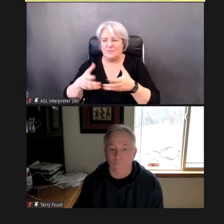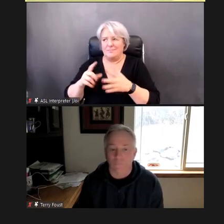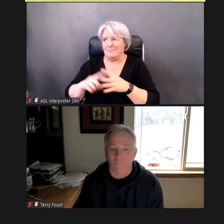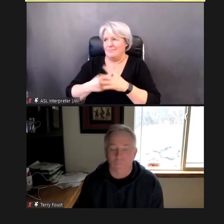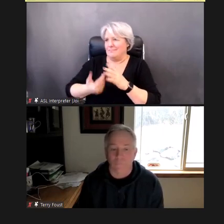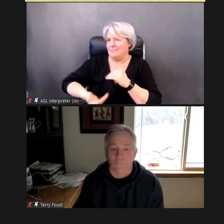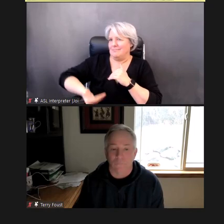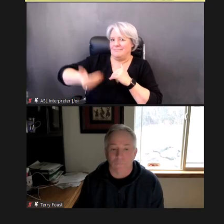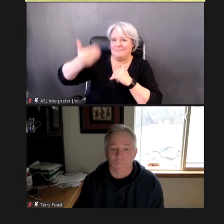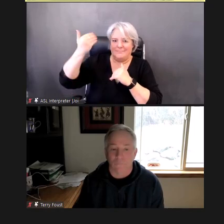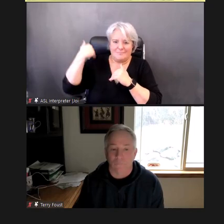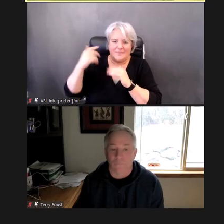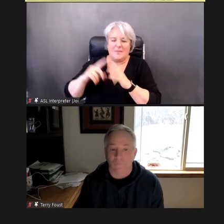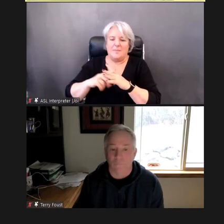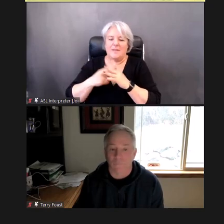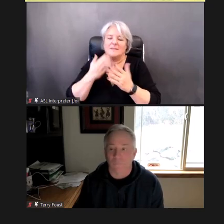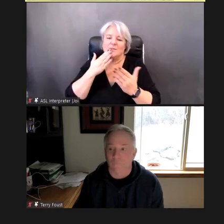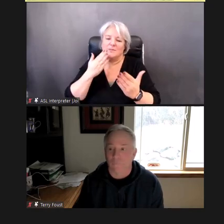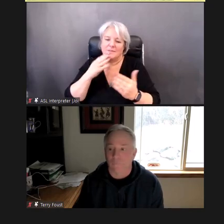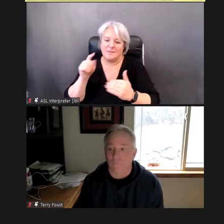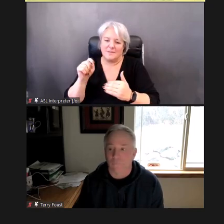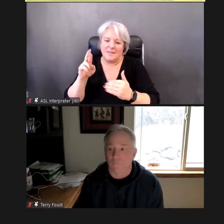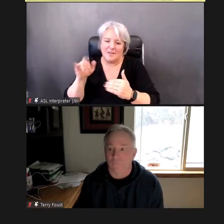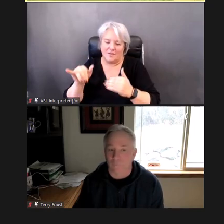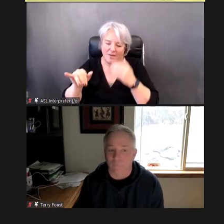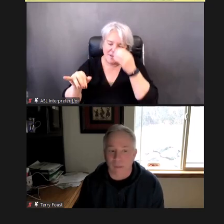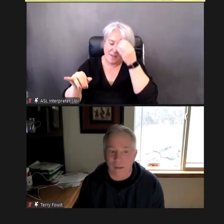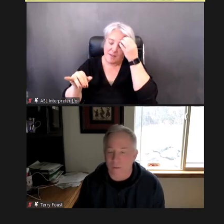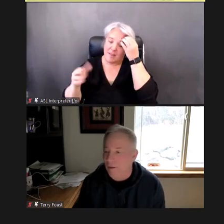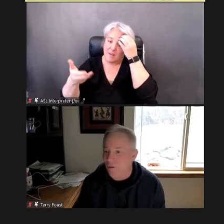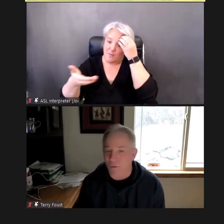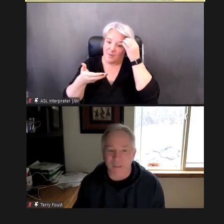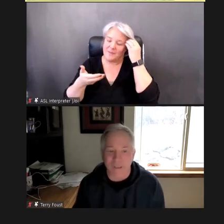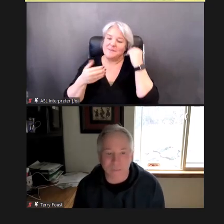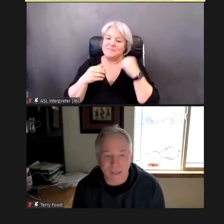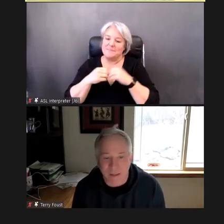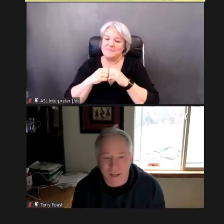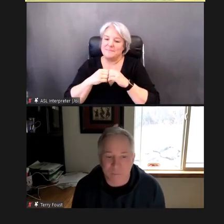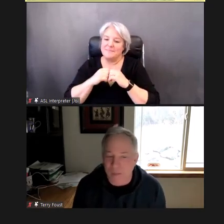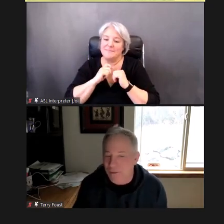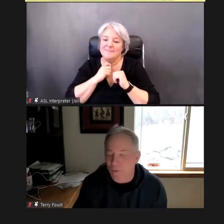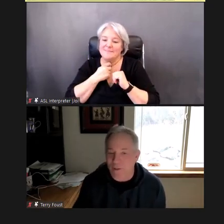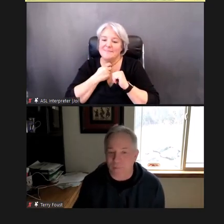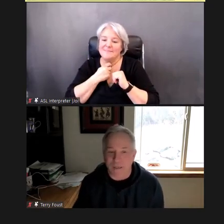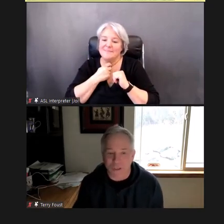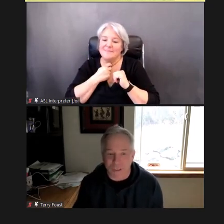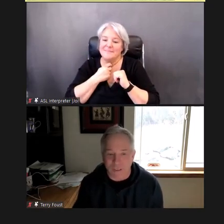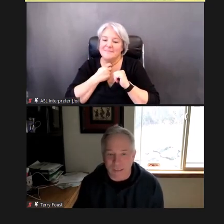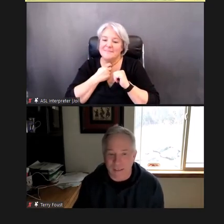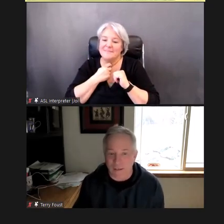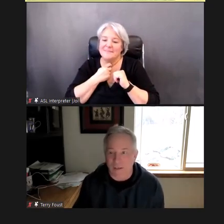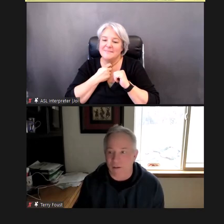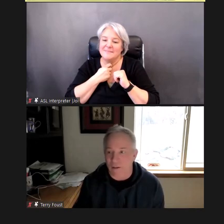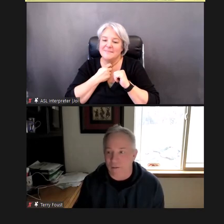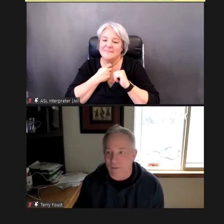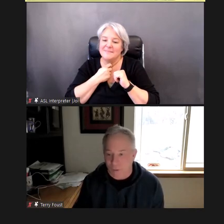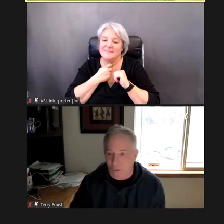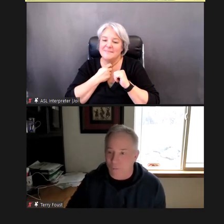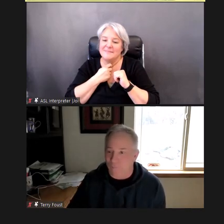initiative since the very beginning, Terry, thank you, and welcome! your mic is off, Terry.